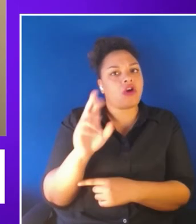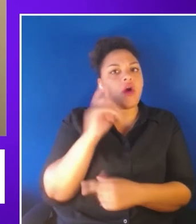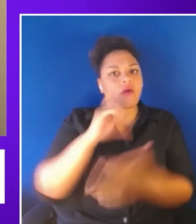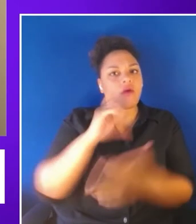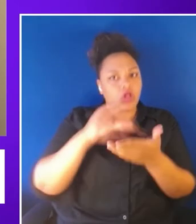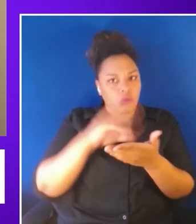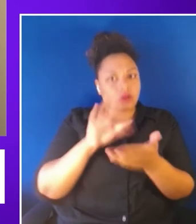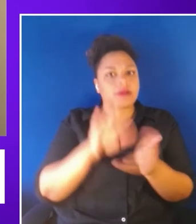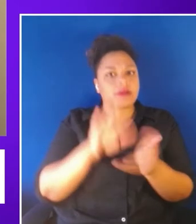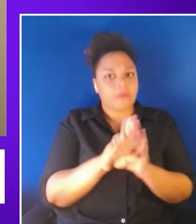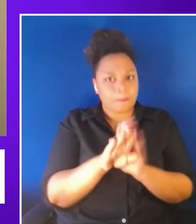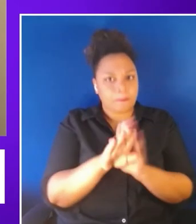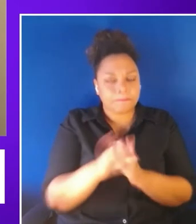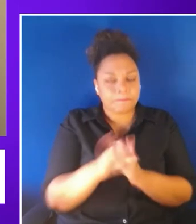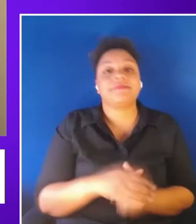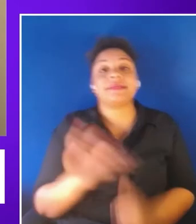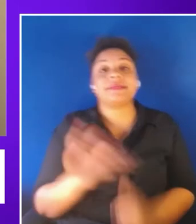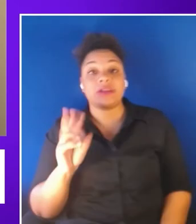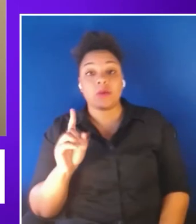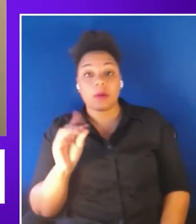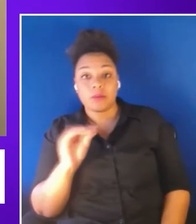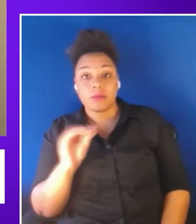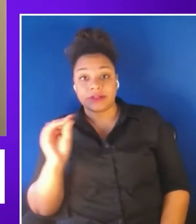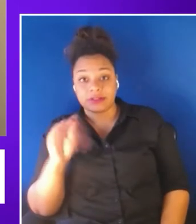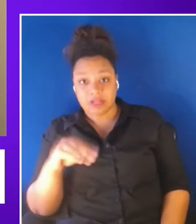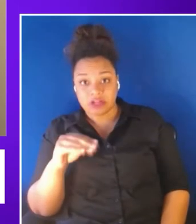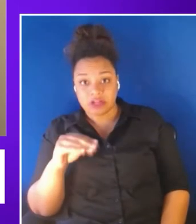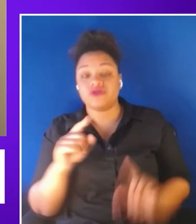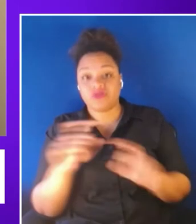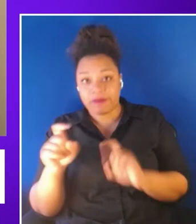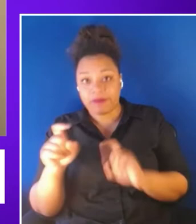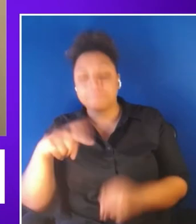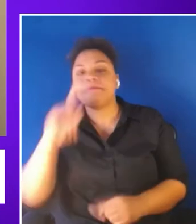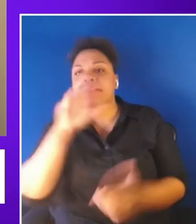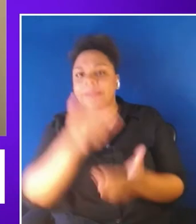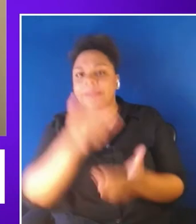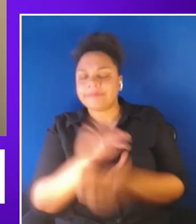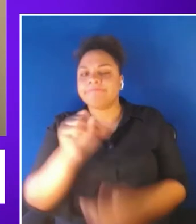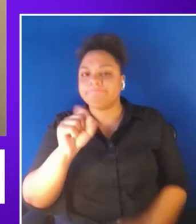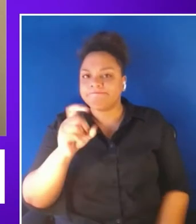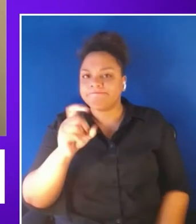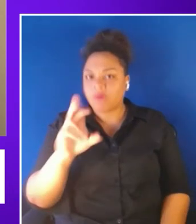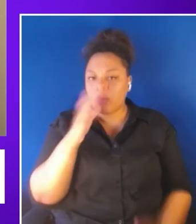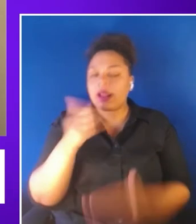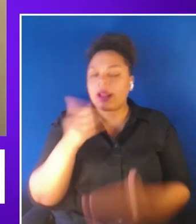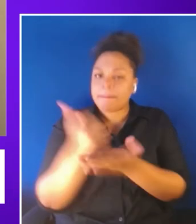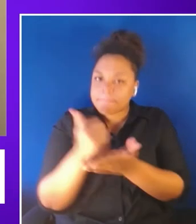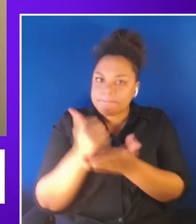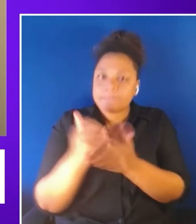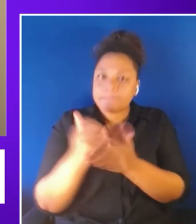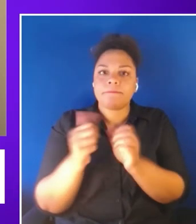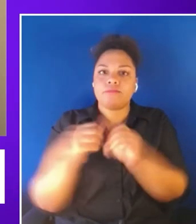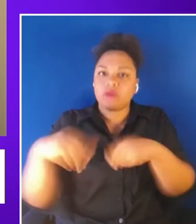and 61 percent of those surveyed believed XR will help them provide expanded work opportunities